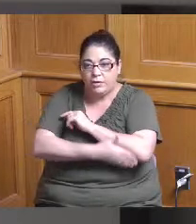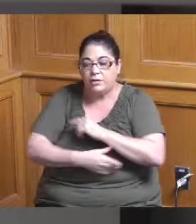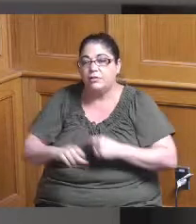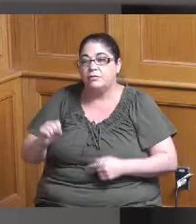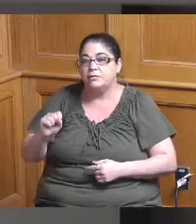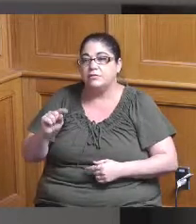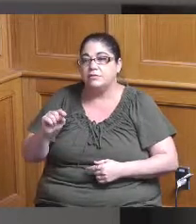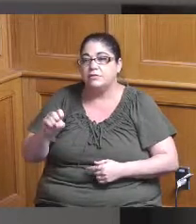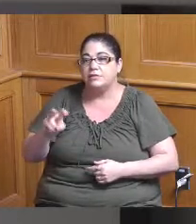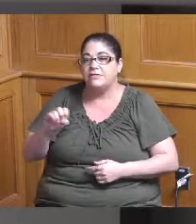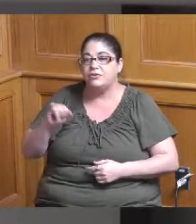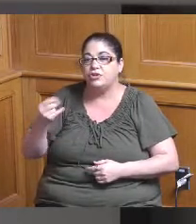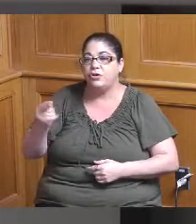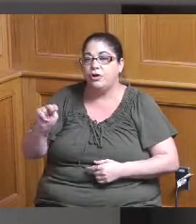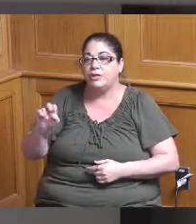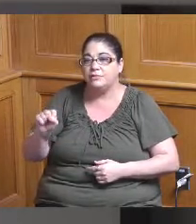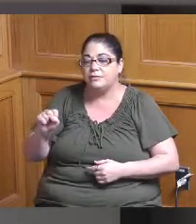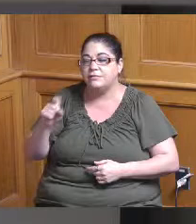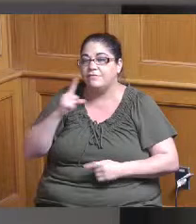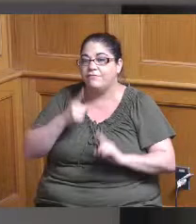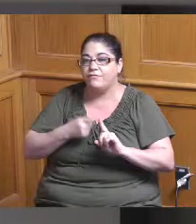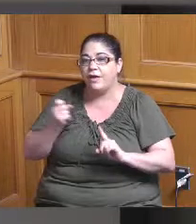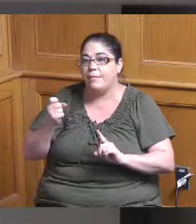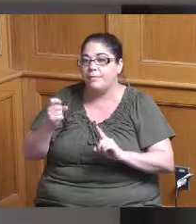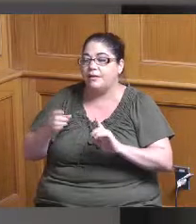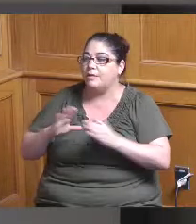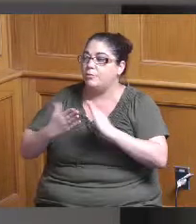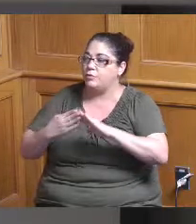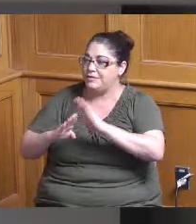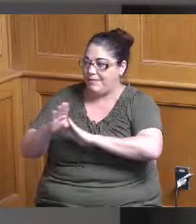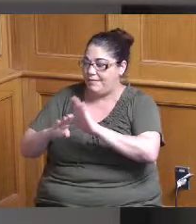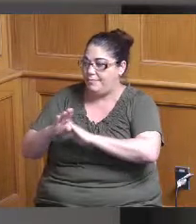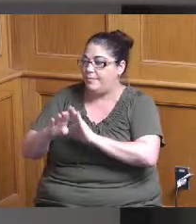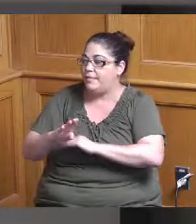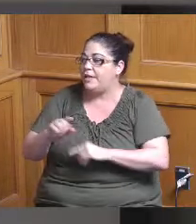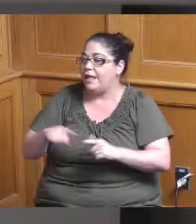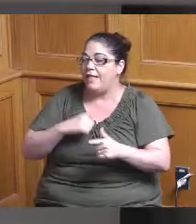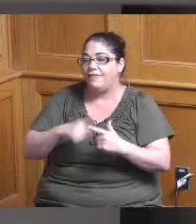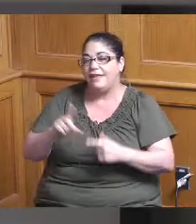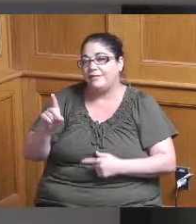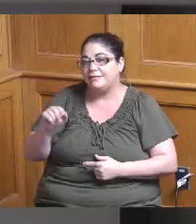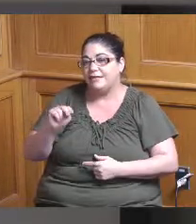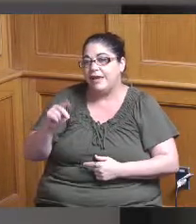Development and then from Alloy we had Harry Blanton Catherine Fitzgerald and Dan Ferguson so